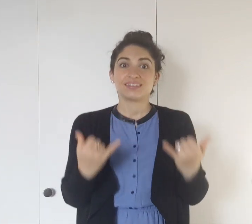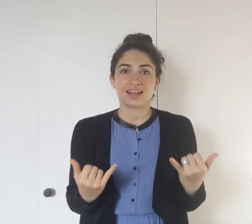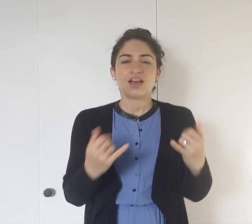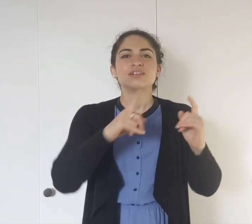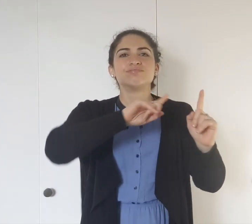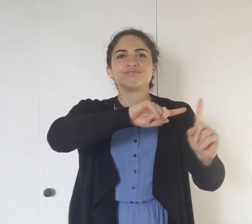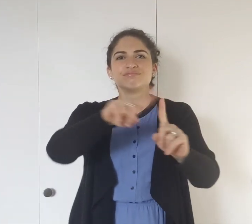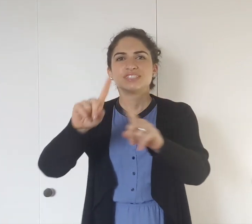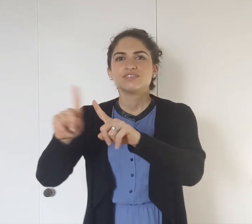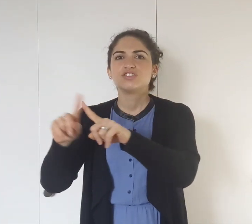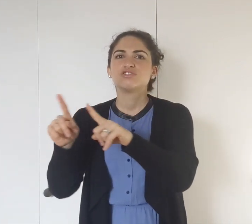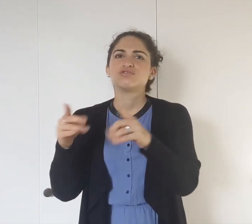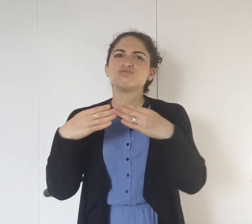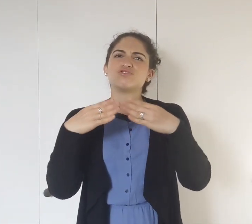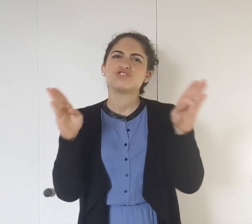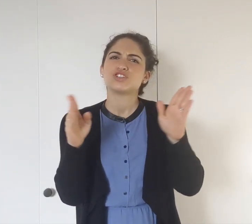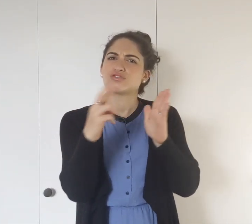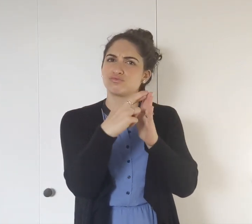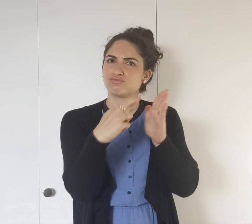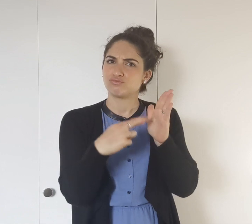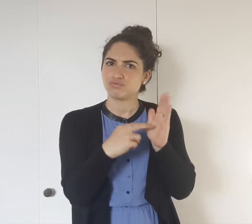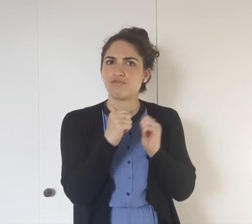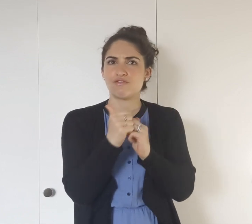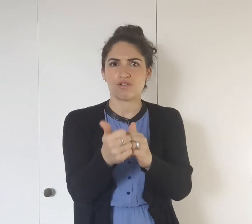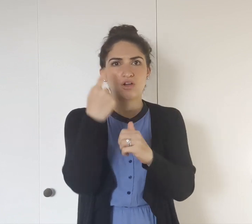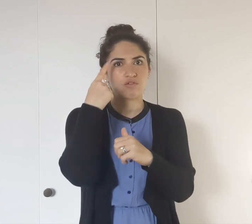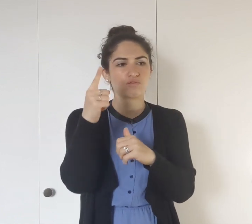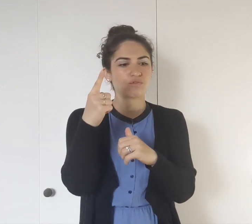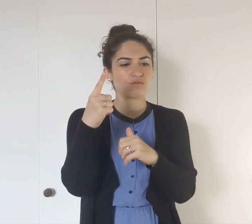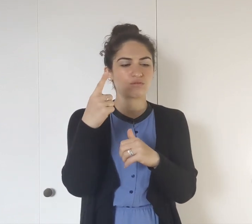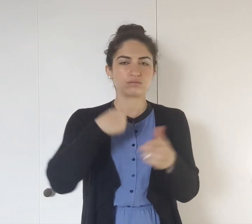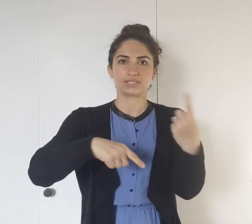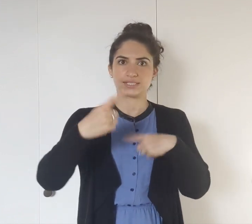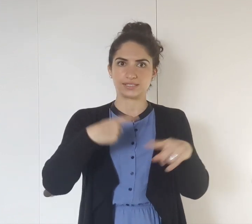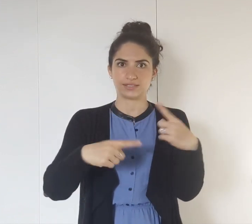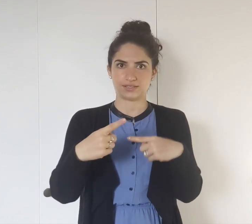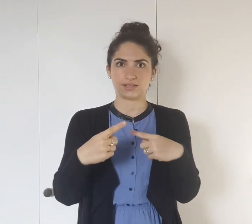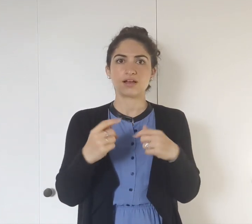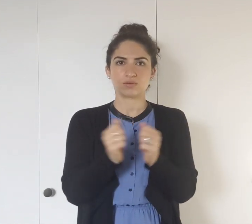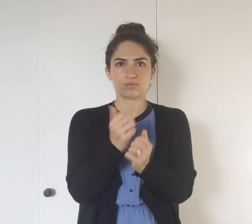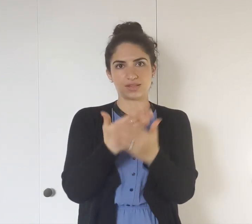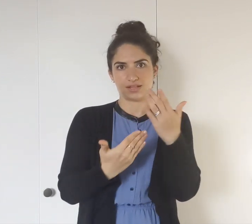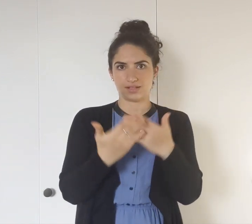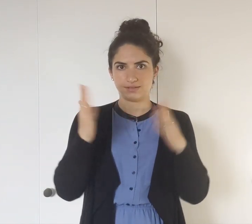Now, there are different general rules that you can follow for signing with the hands.